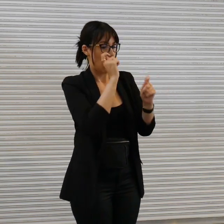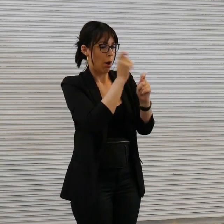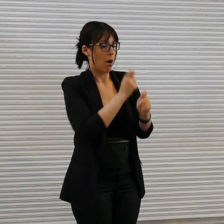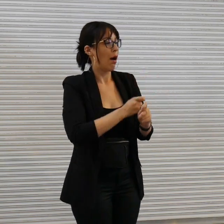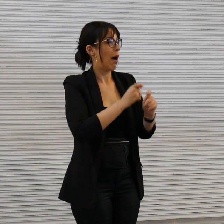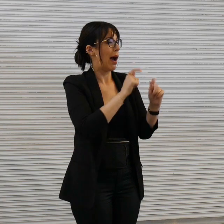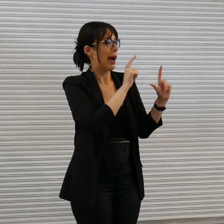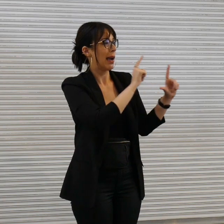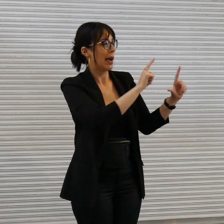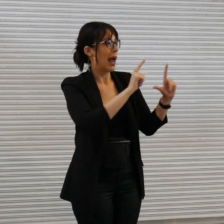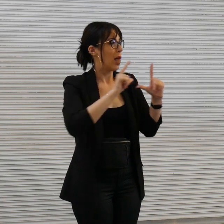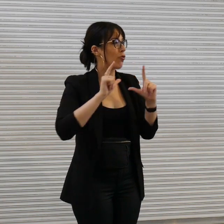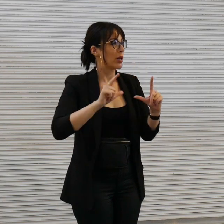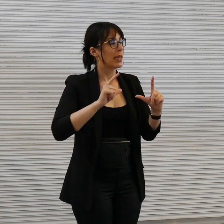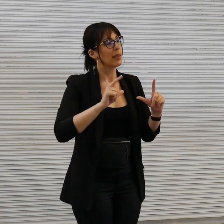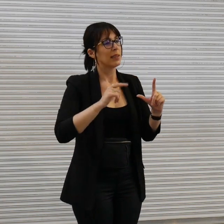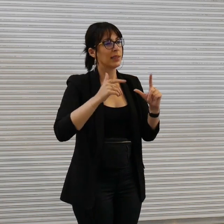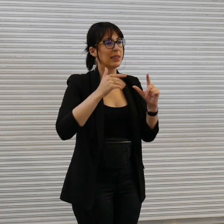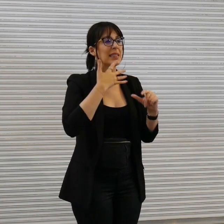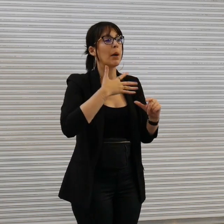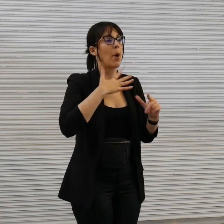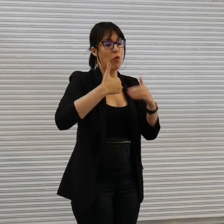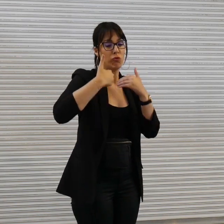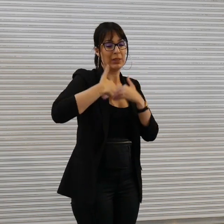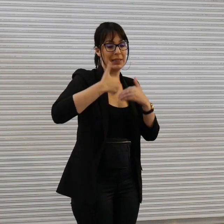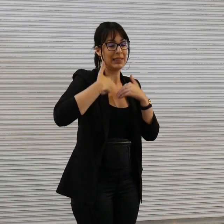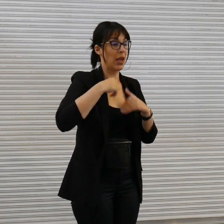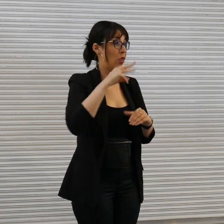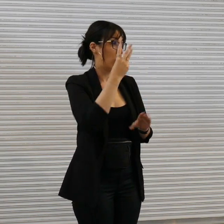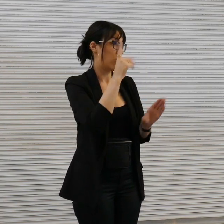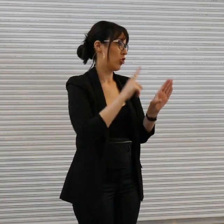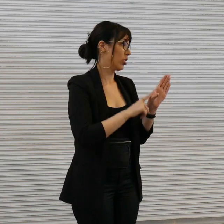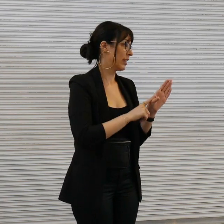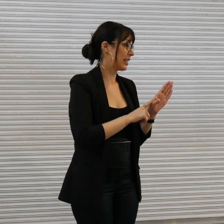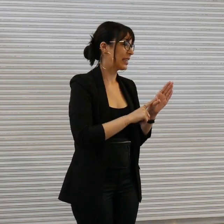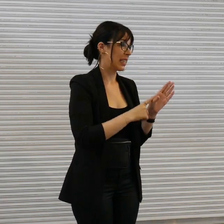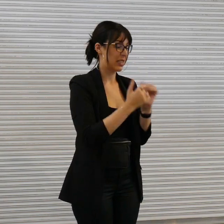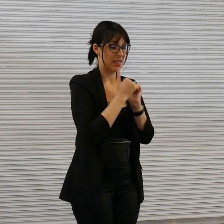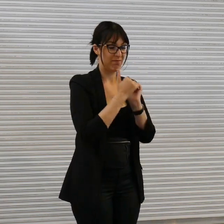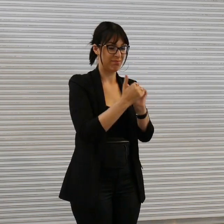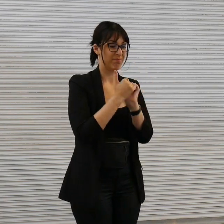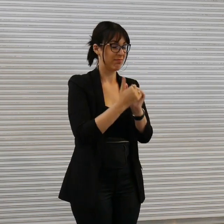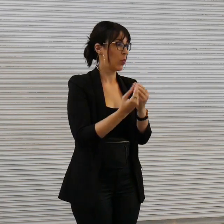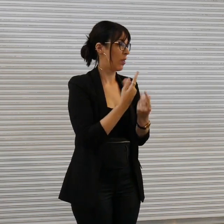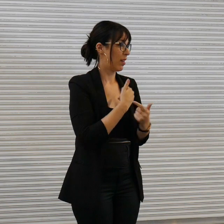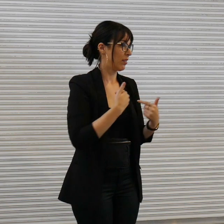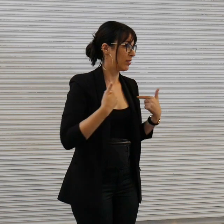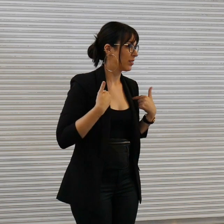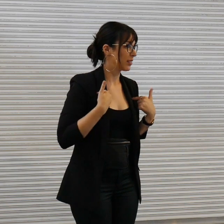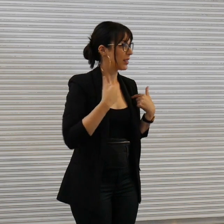Arts Access Victoria um and the incredible art practices and artworks here today in the gallery